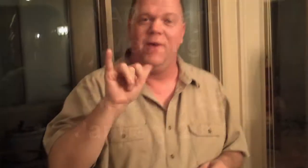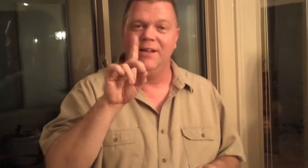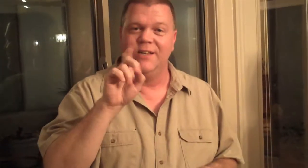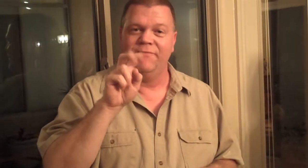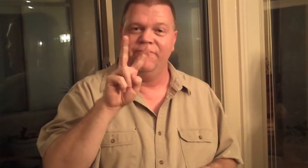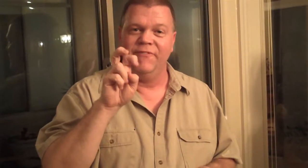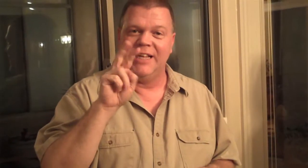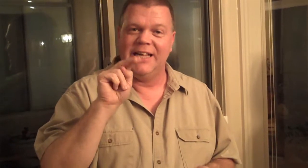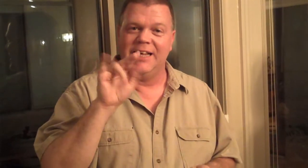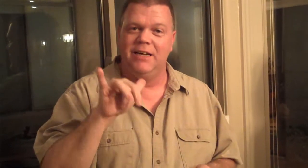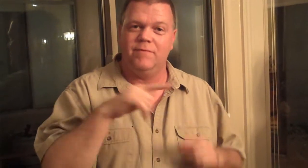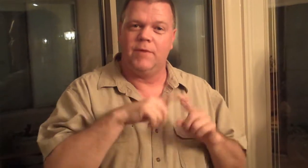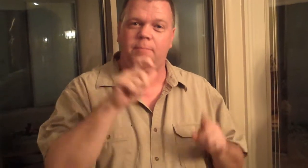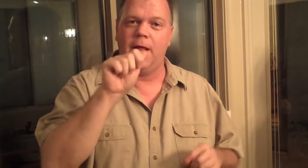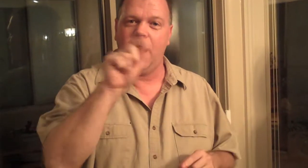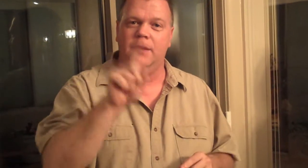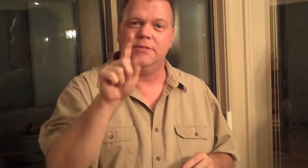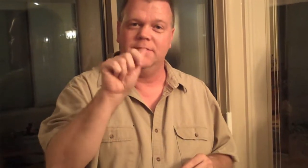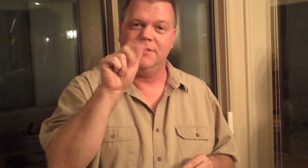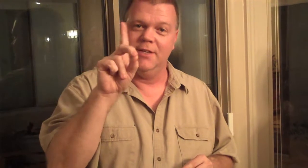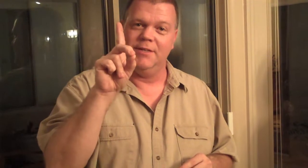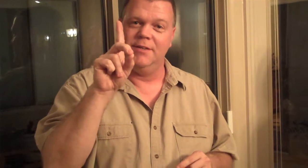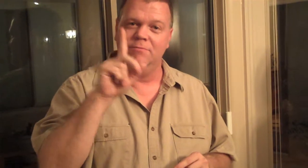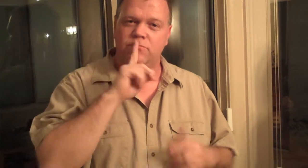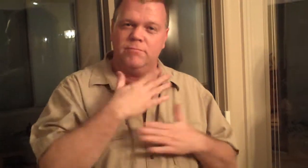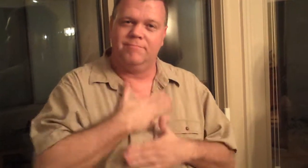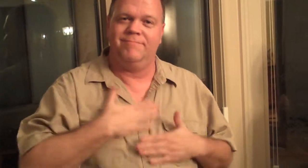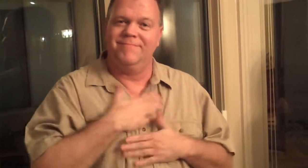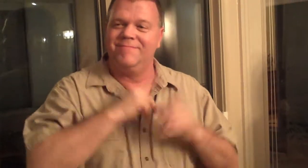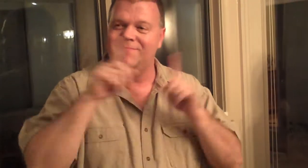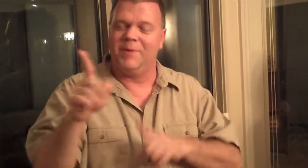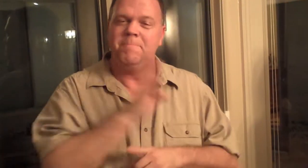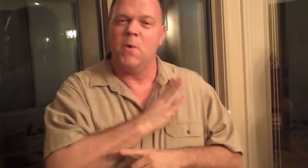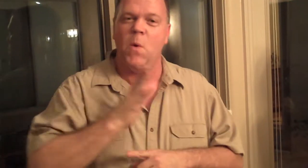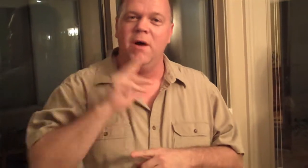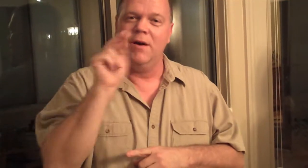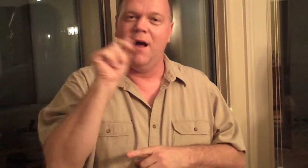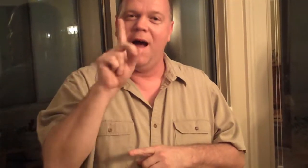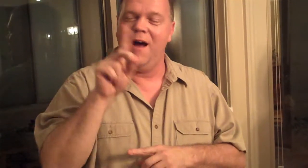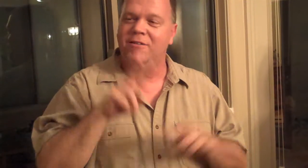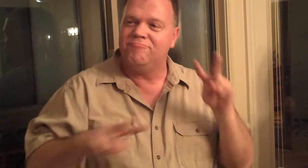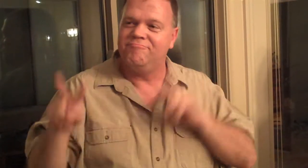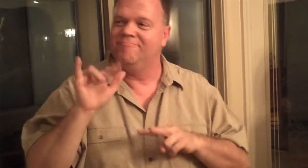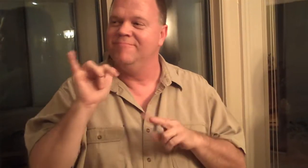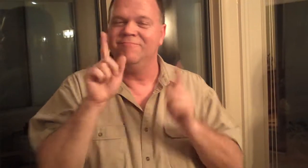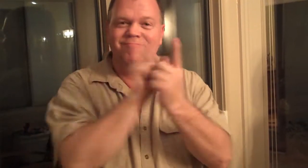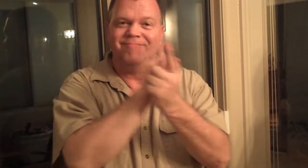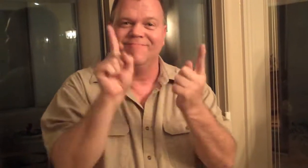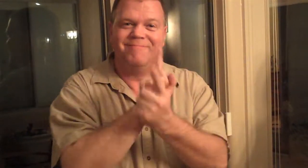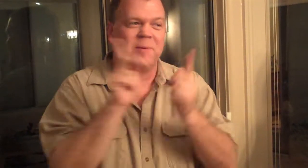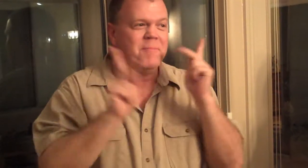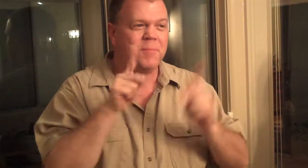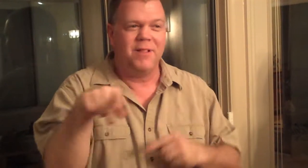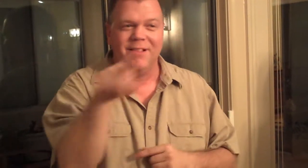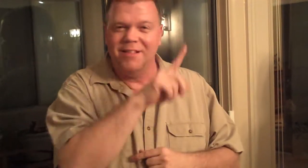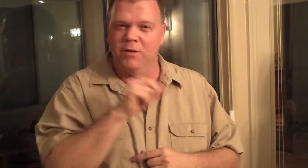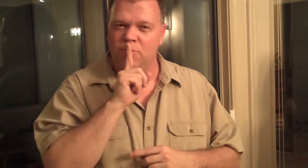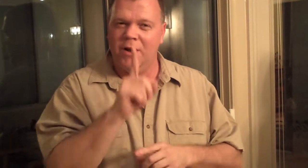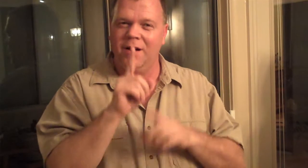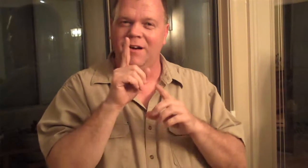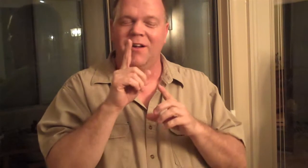My name is Larry Devenny from AZAD. I really enjoyed going to the NAD Board meeting to observe and meet people.